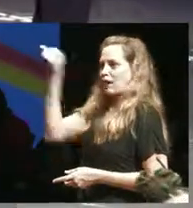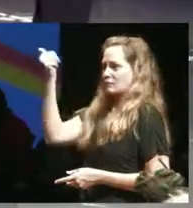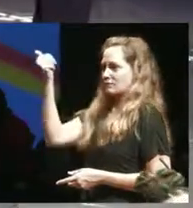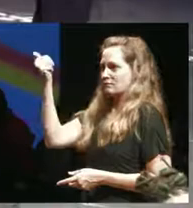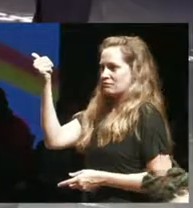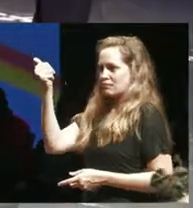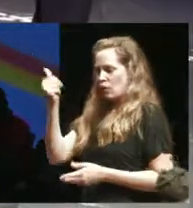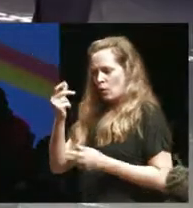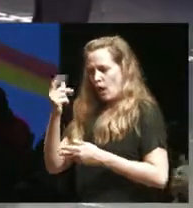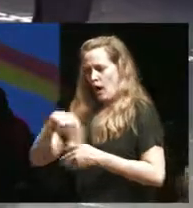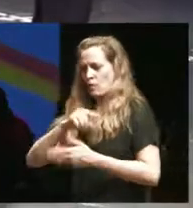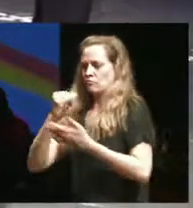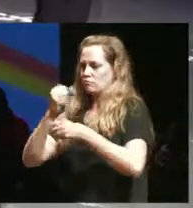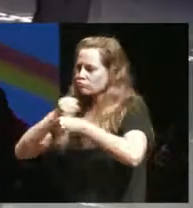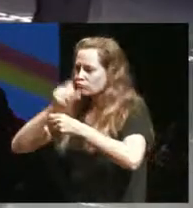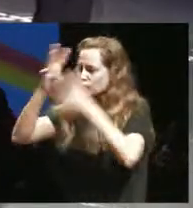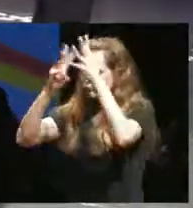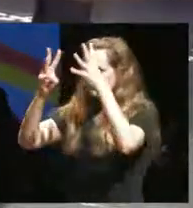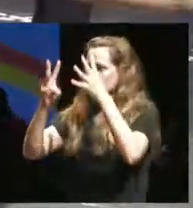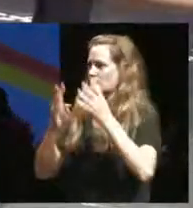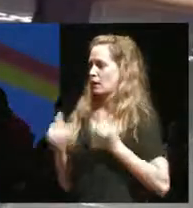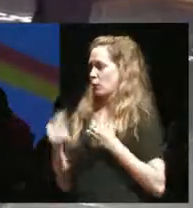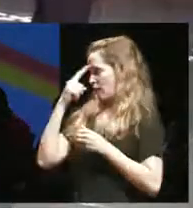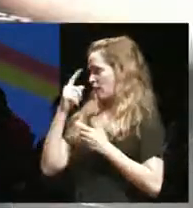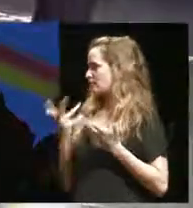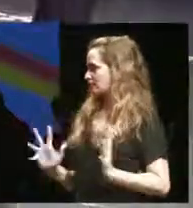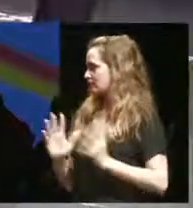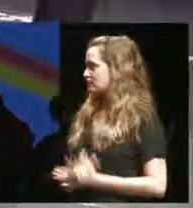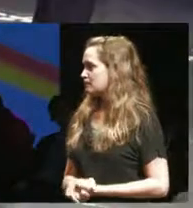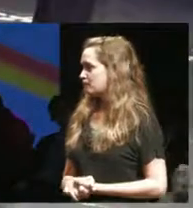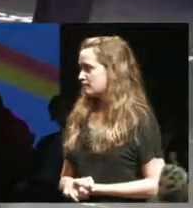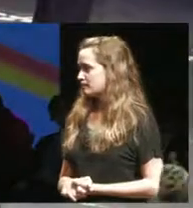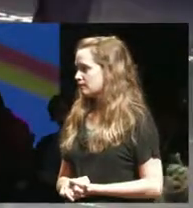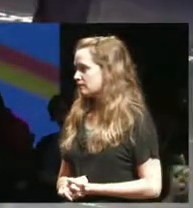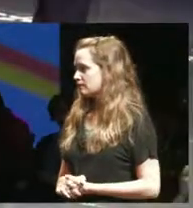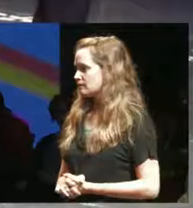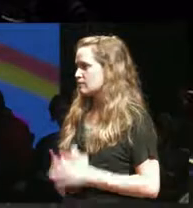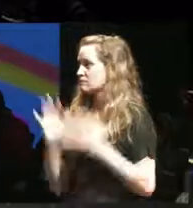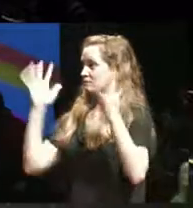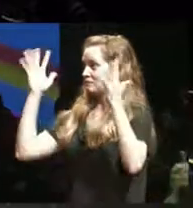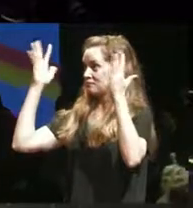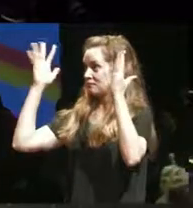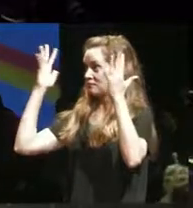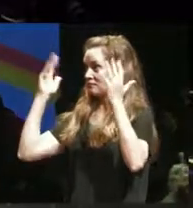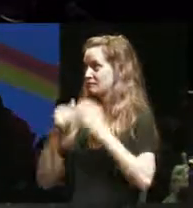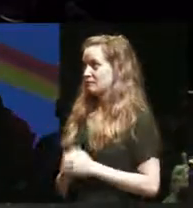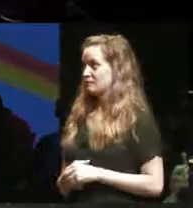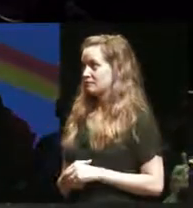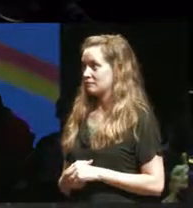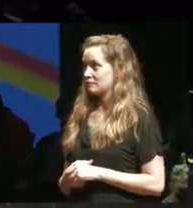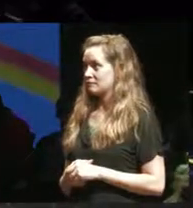making that's my current thought thanks iris